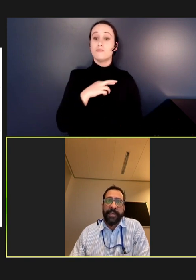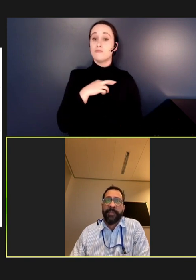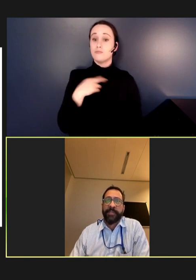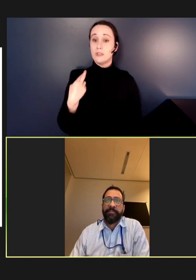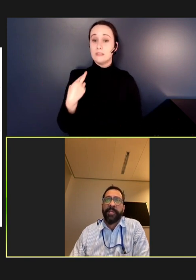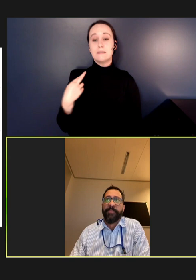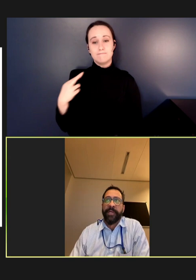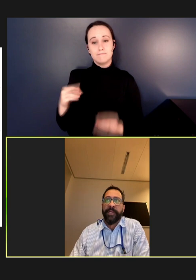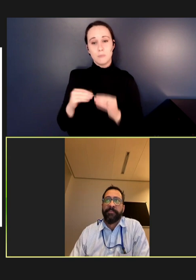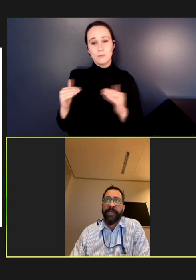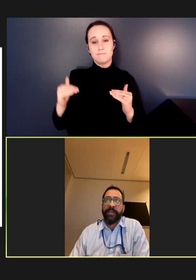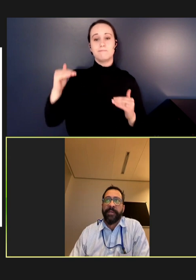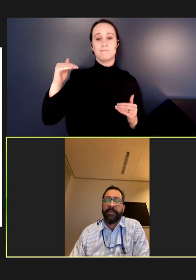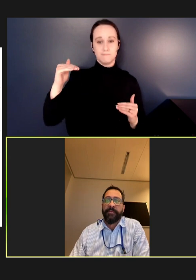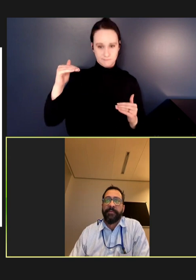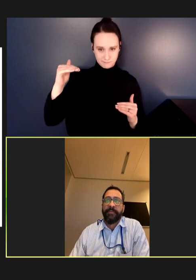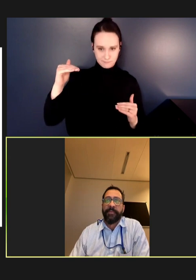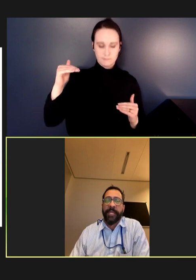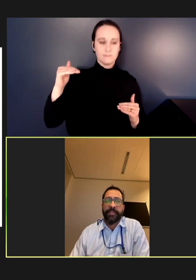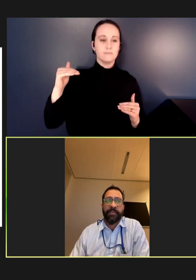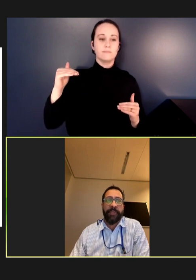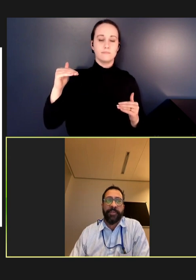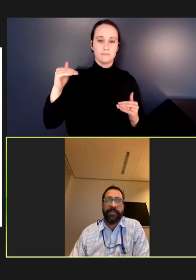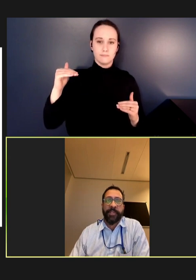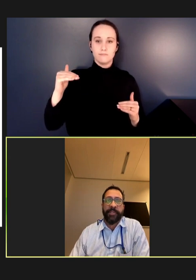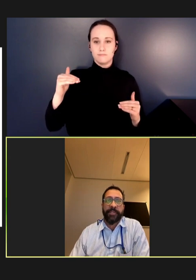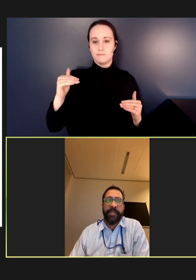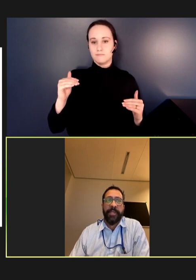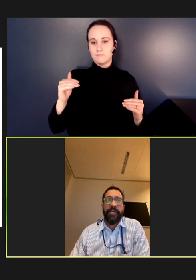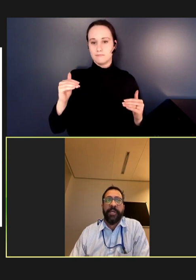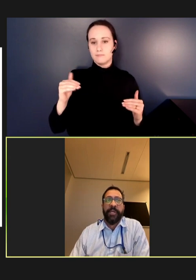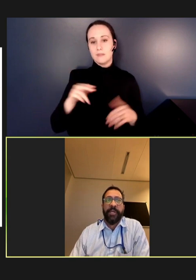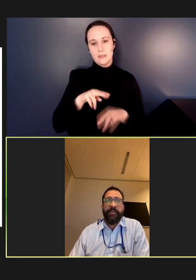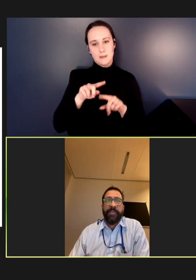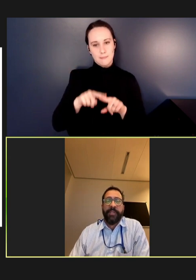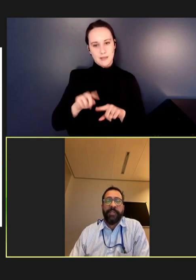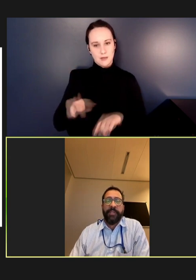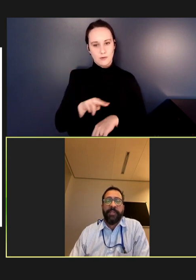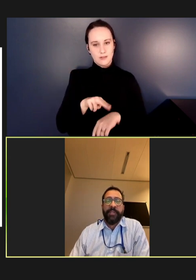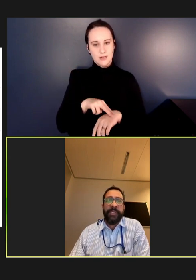the risk implied by the national coverage figures. But generally,